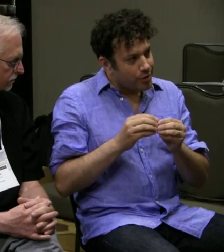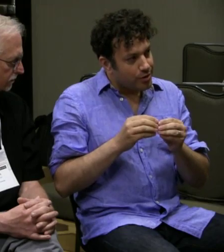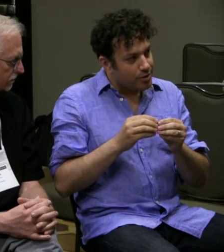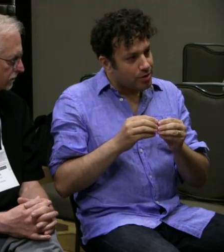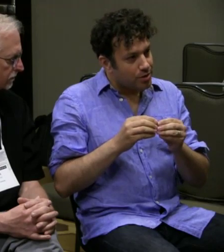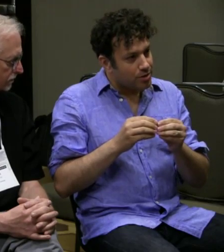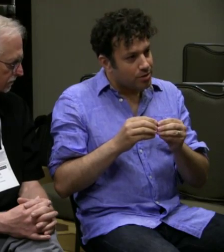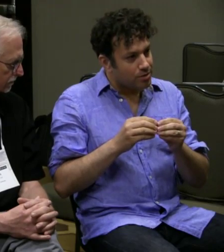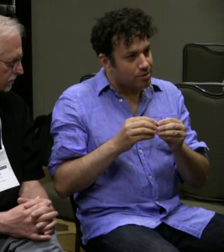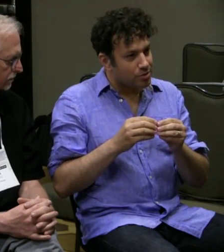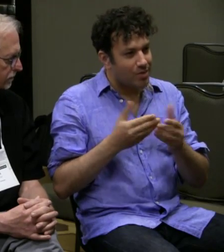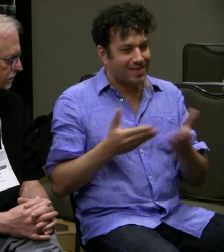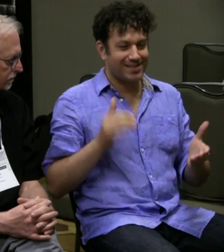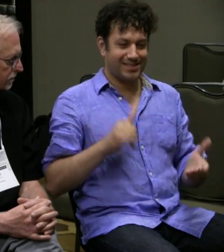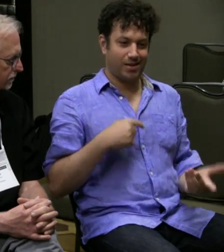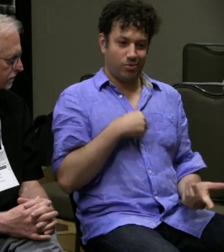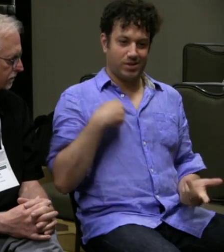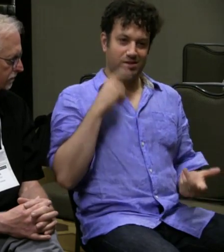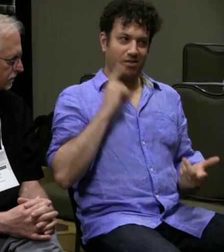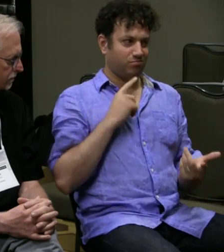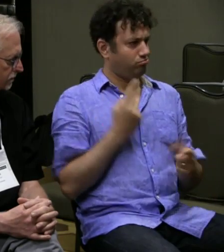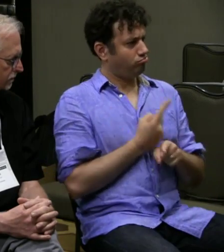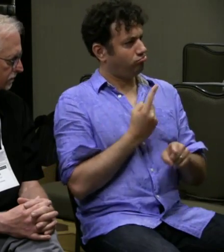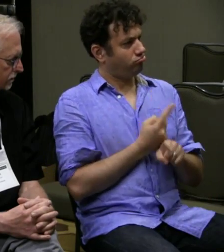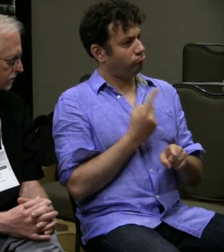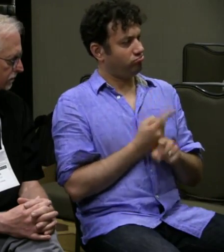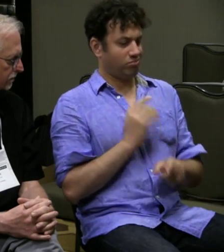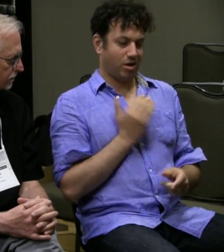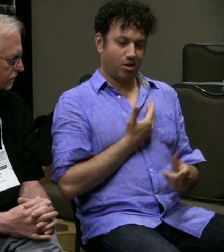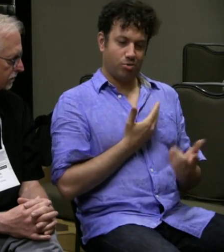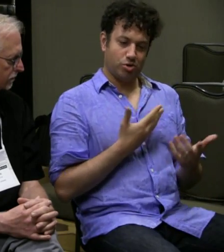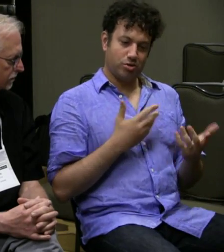The company itself changed and started paying attention to things.